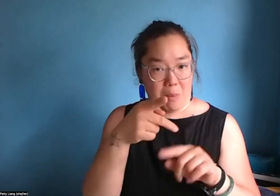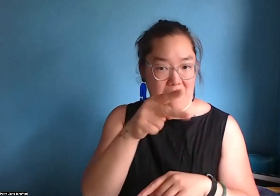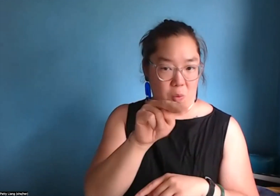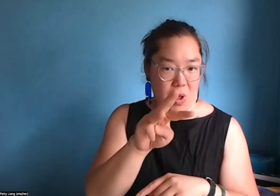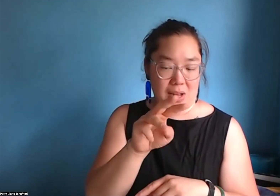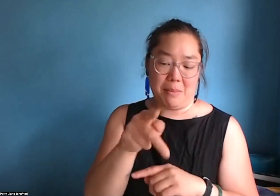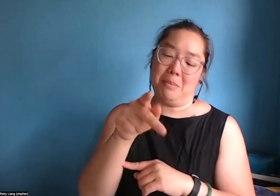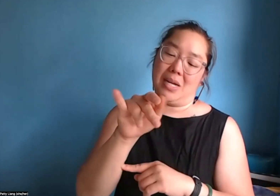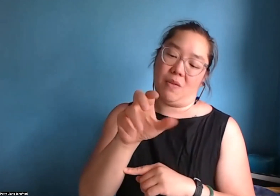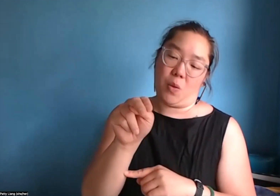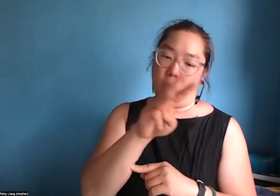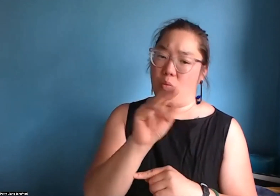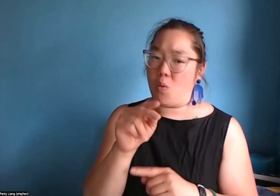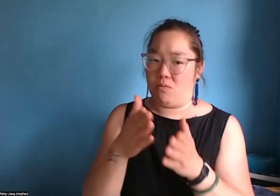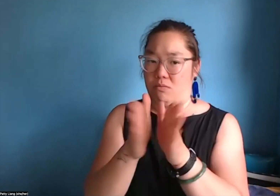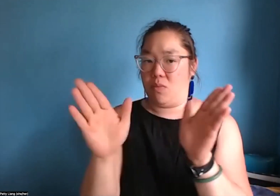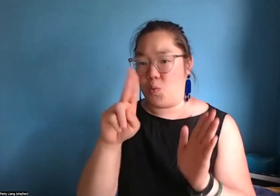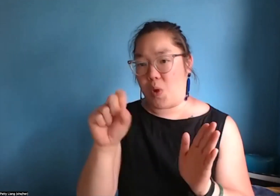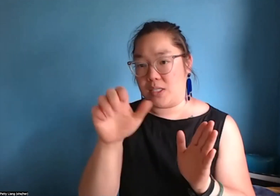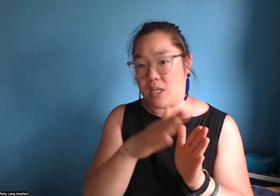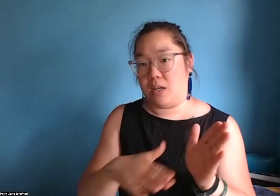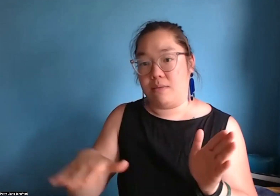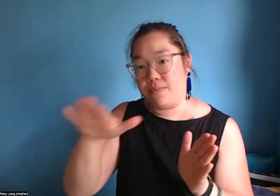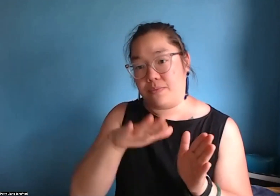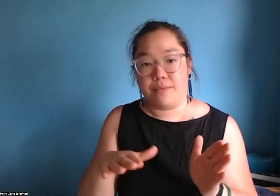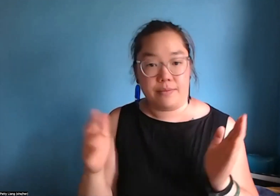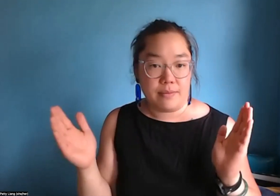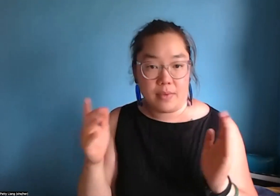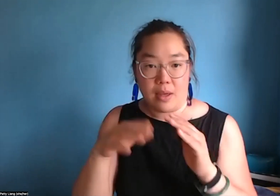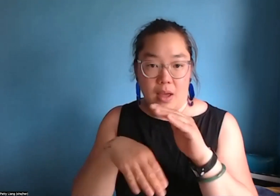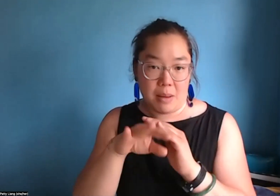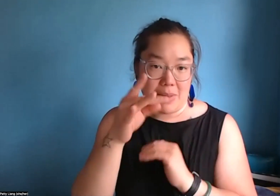so is it opened to folks in the US or only, Pacific Northwest -